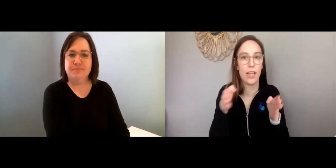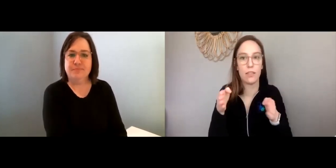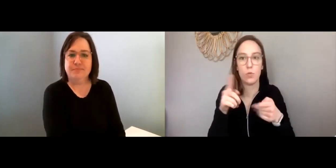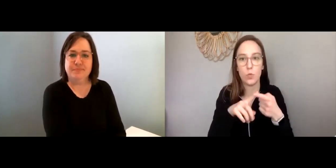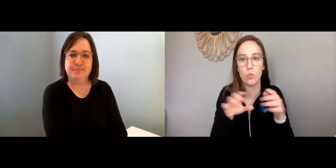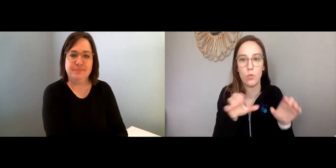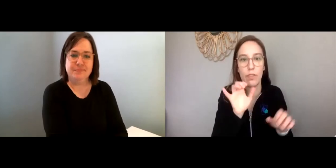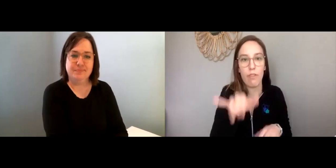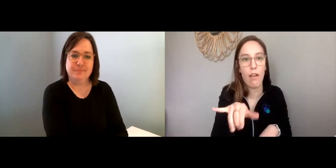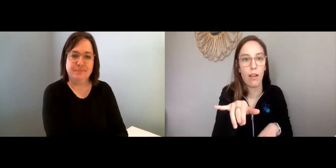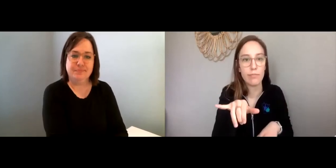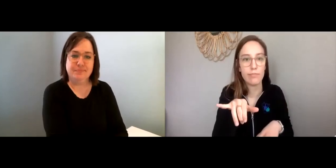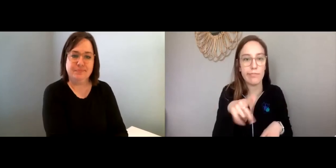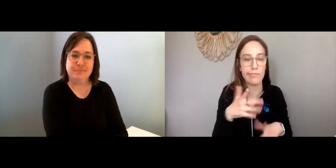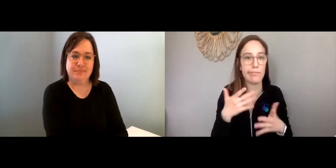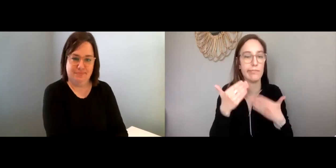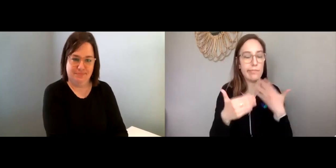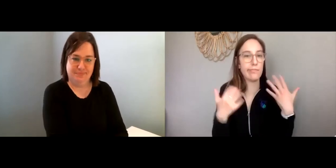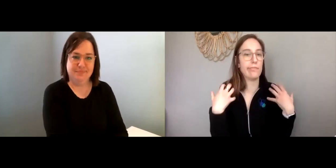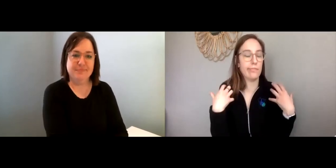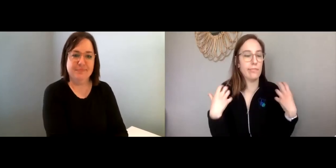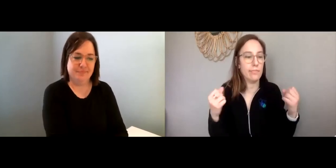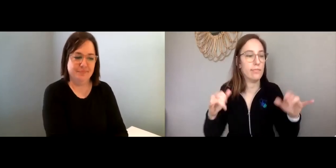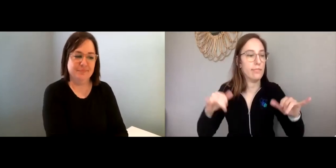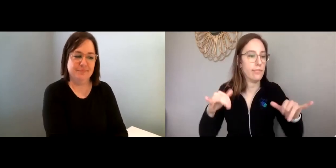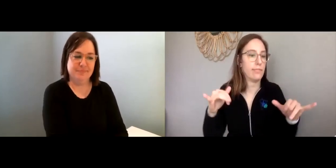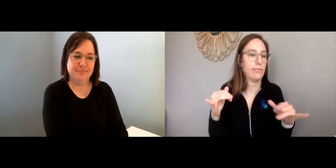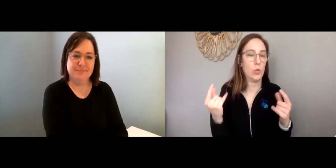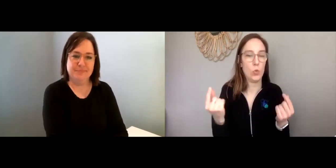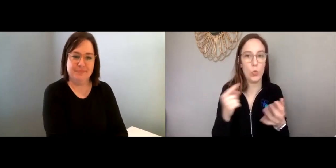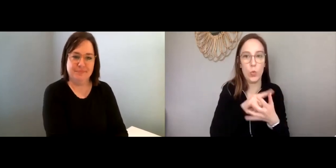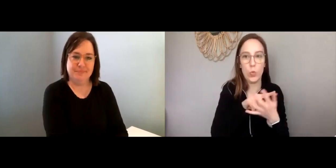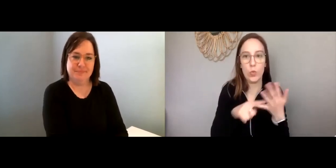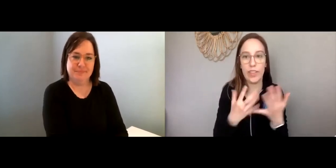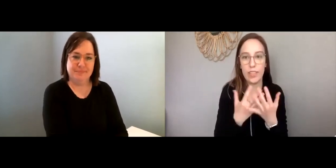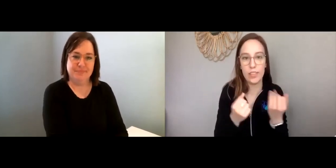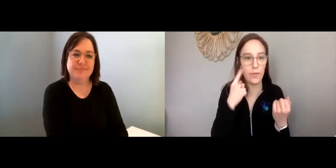And there are a lot of different ways to get through that healing process, as well.